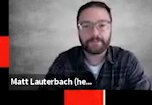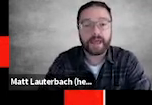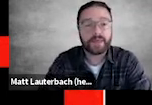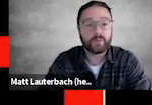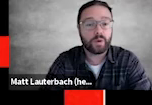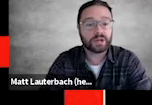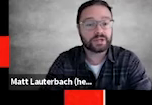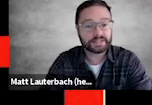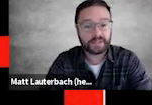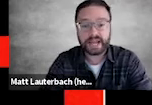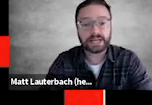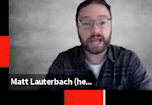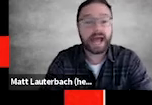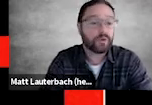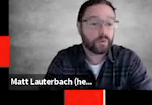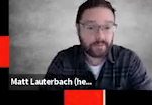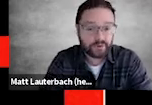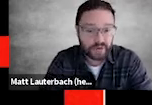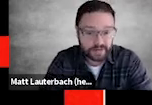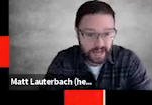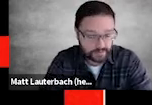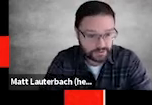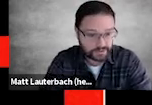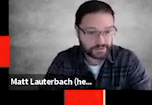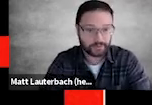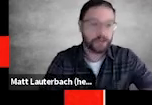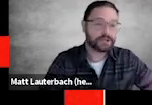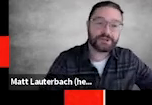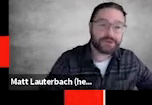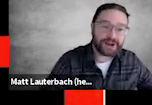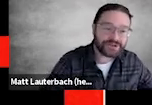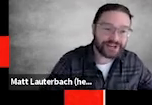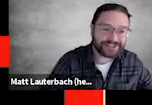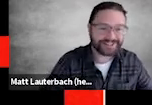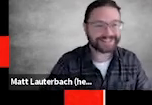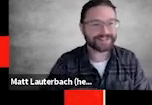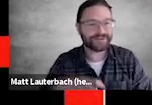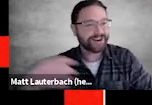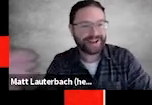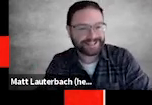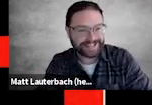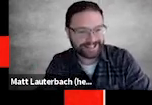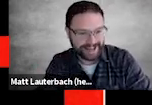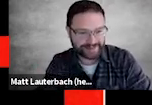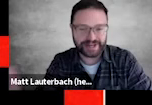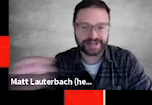And then we'll want you to explain how you are able to create the captions. Did you hire Cheryl? Did you hire ASL Captioning?